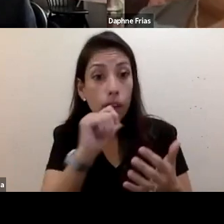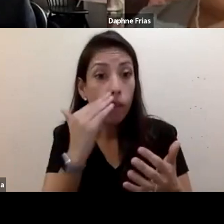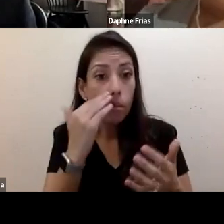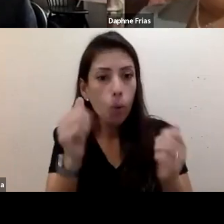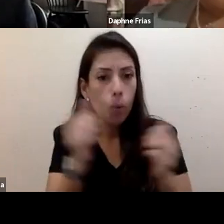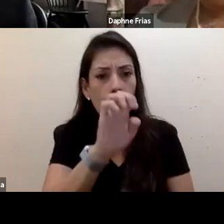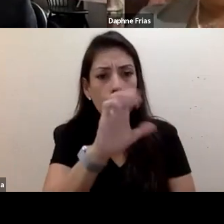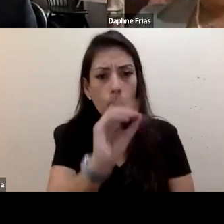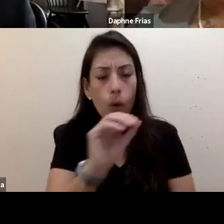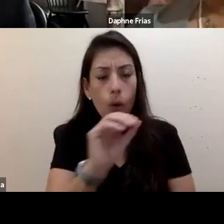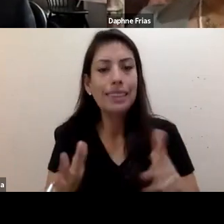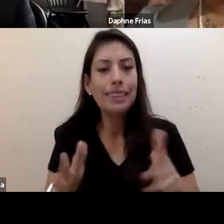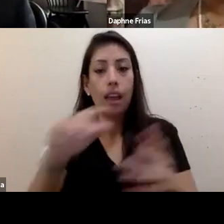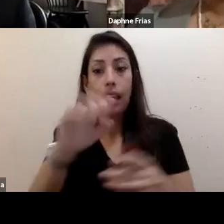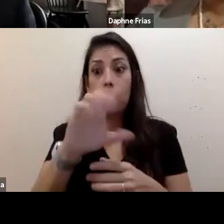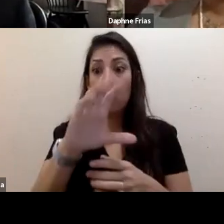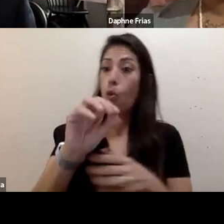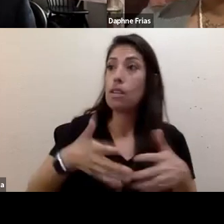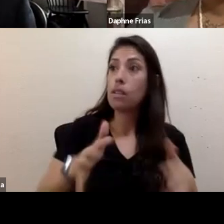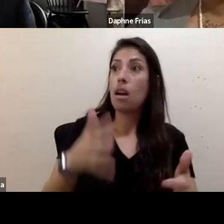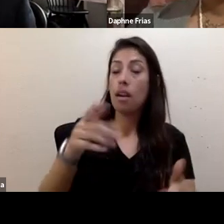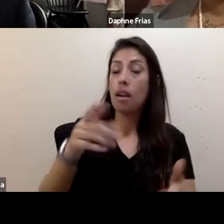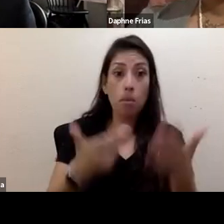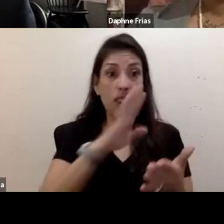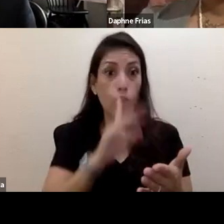Eco anxiety is really the personification